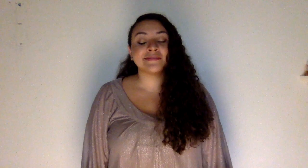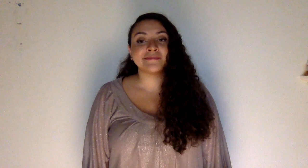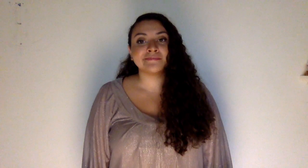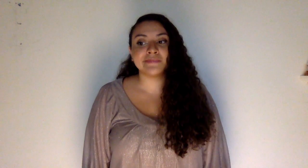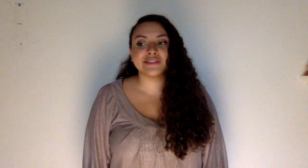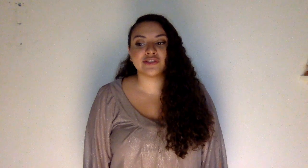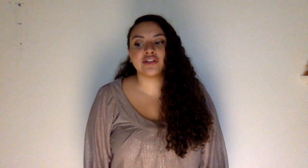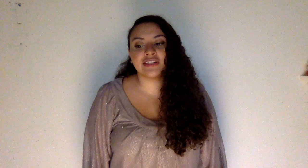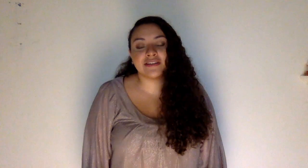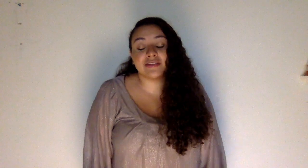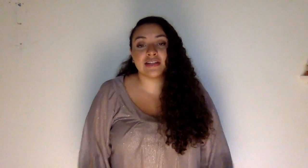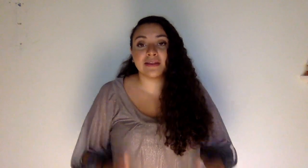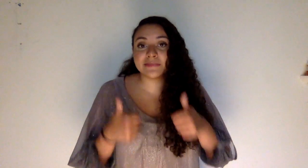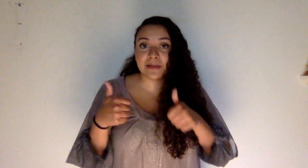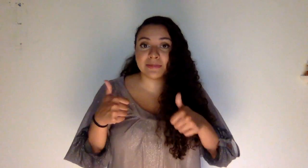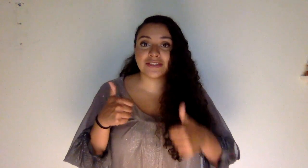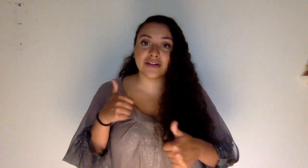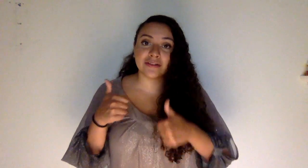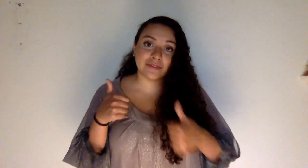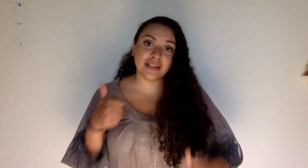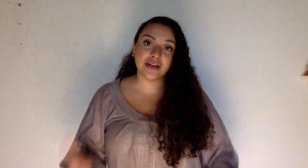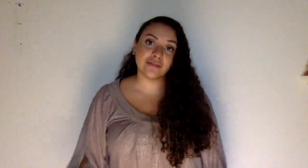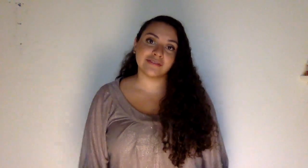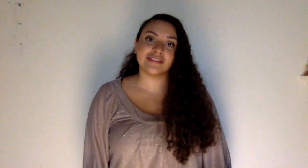Make sure to give it thumbs up and share the video